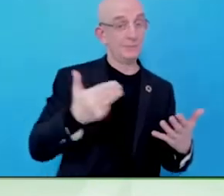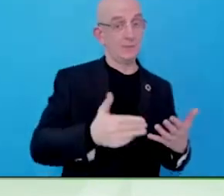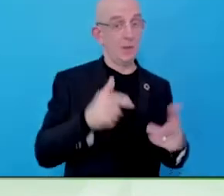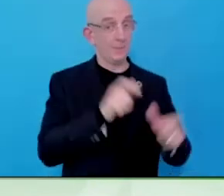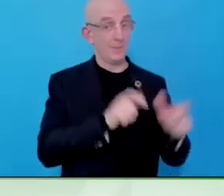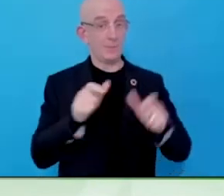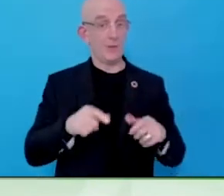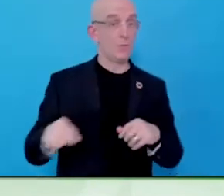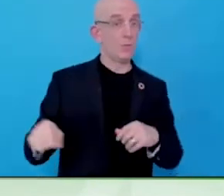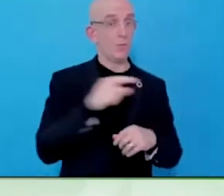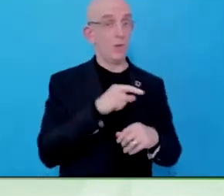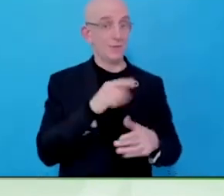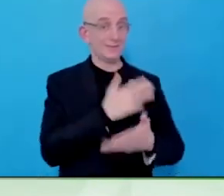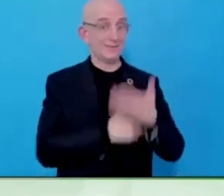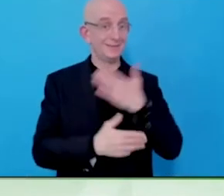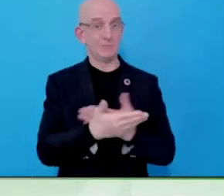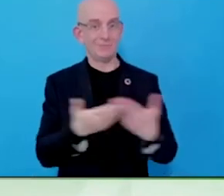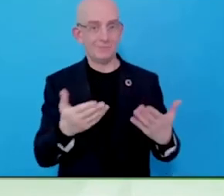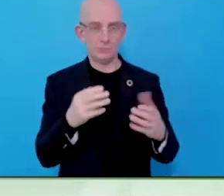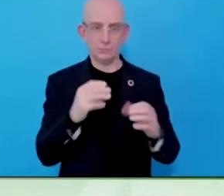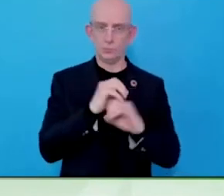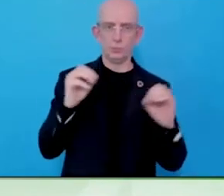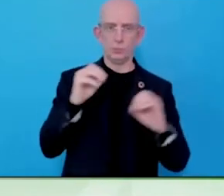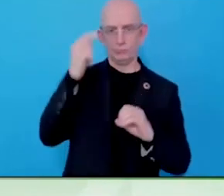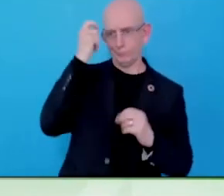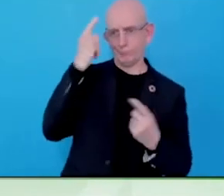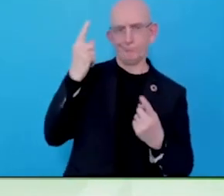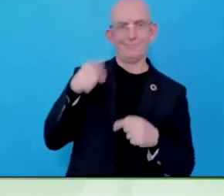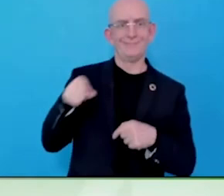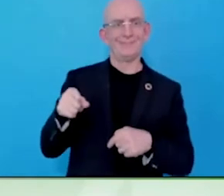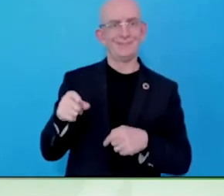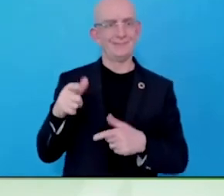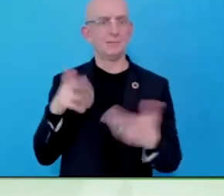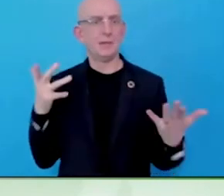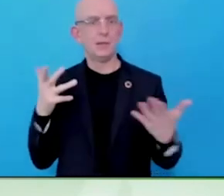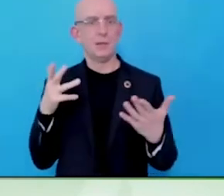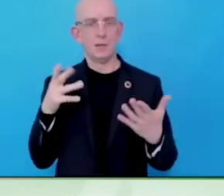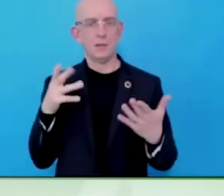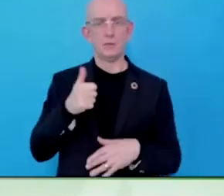The issue in the job market is due for the interventions that push